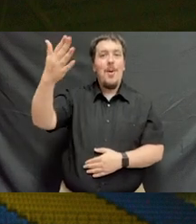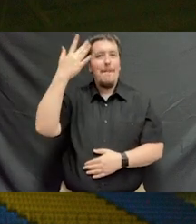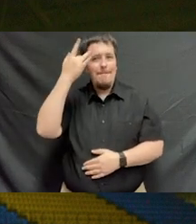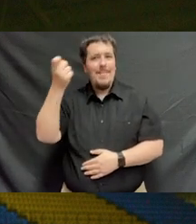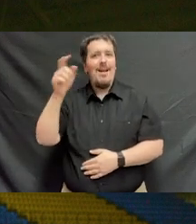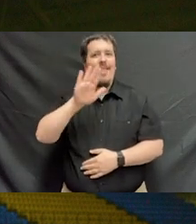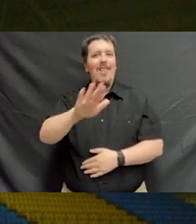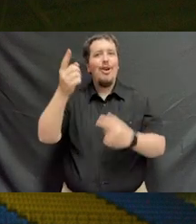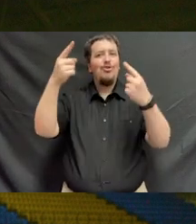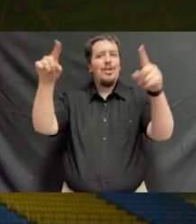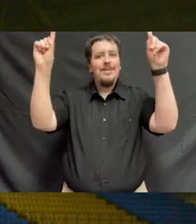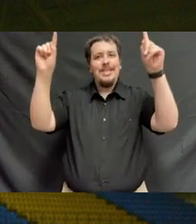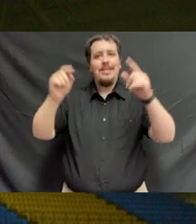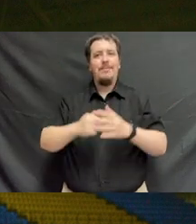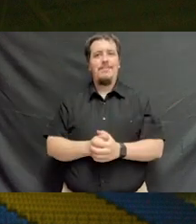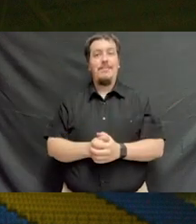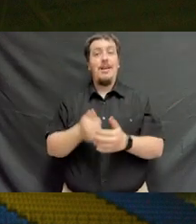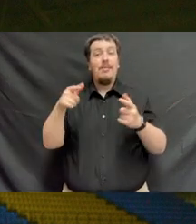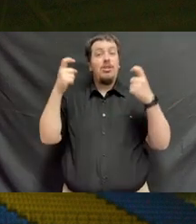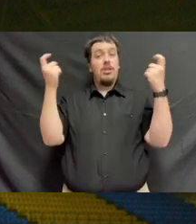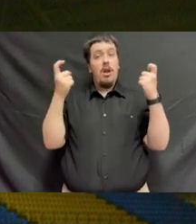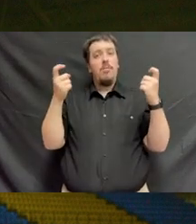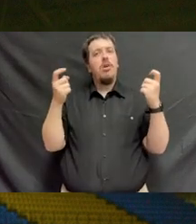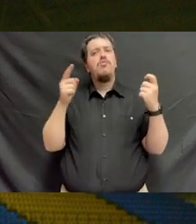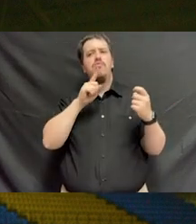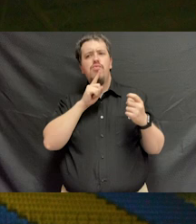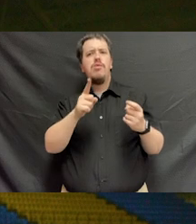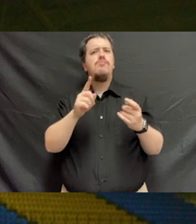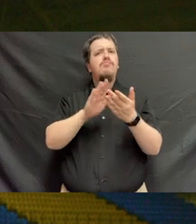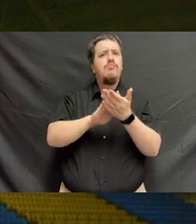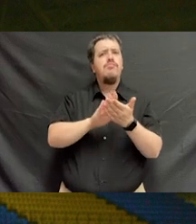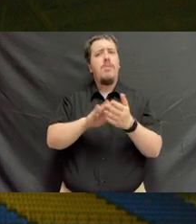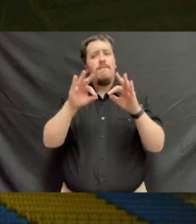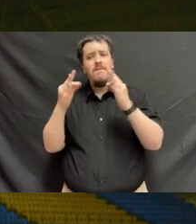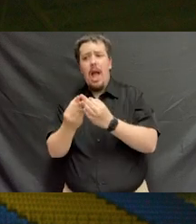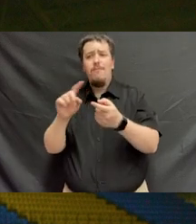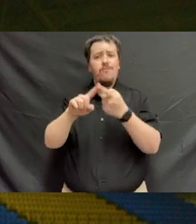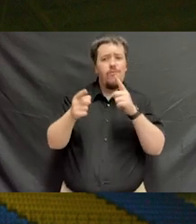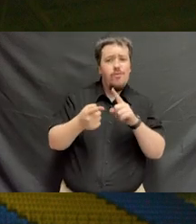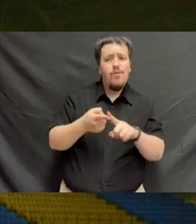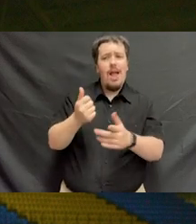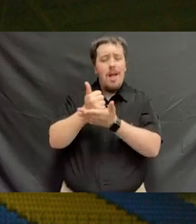because of their achievements. This ceremony also celebrates the efforts of family members and friends,